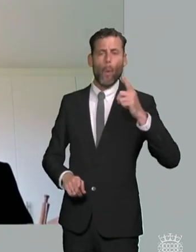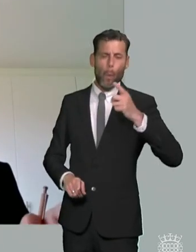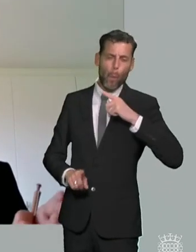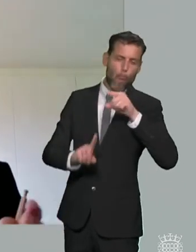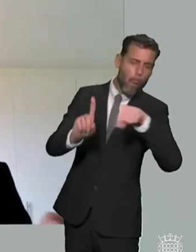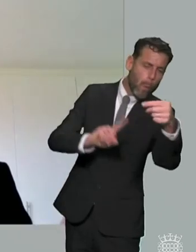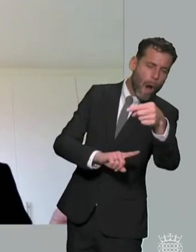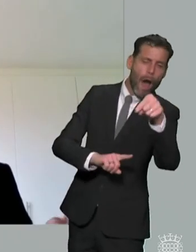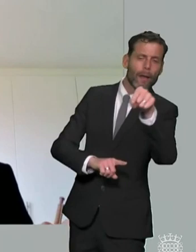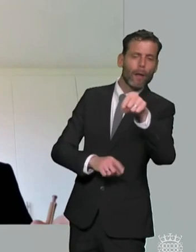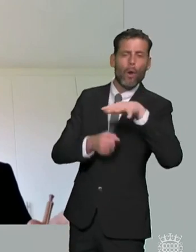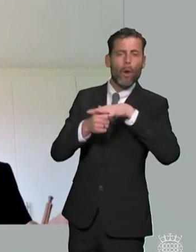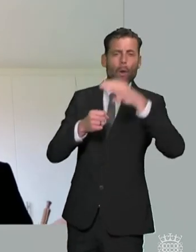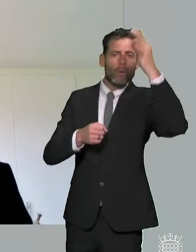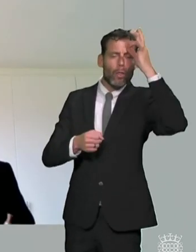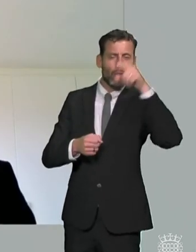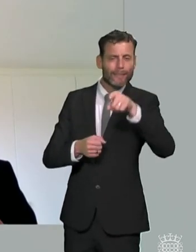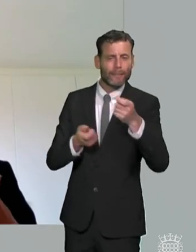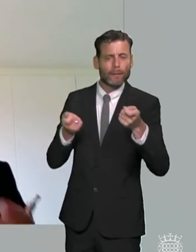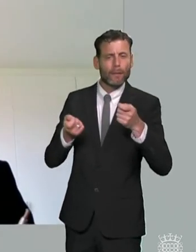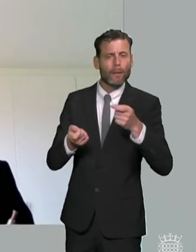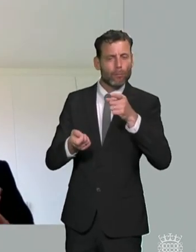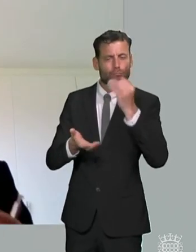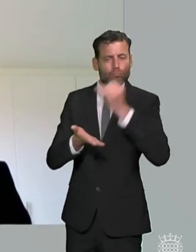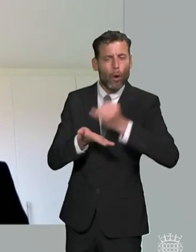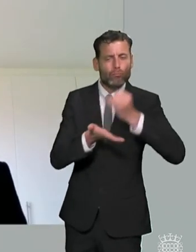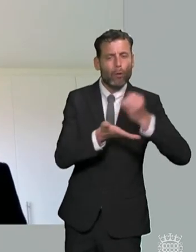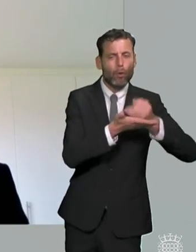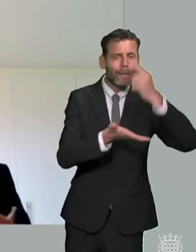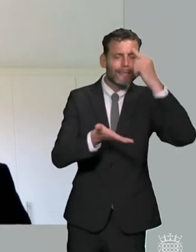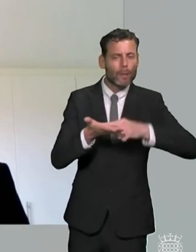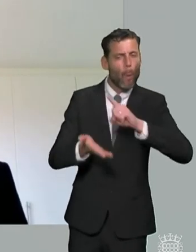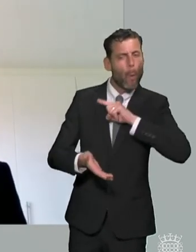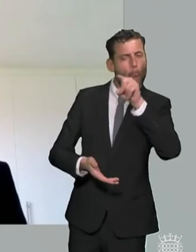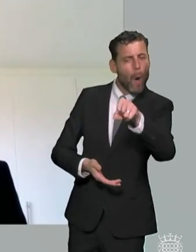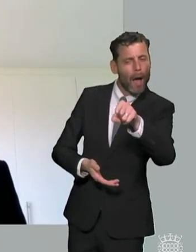um upstream administrative mistakes how it can learn and how it can improve and we feed that back